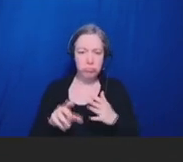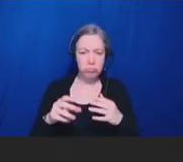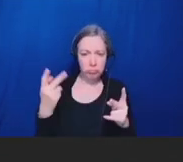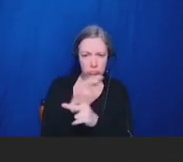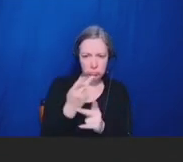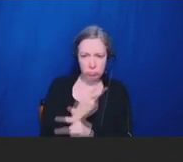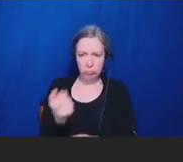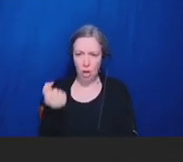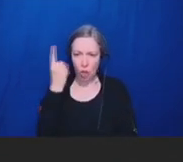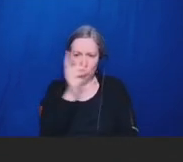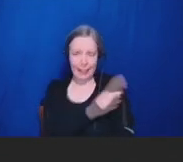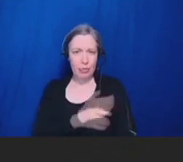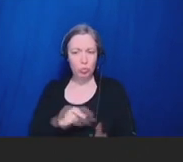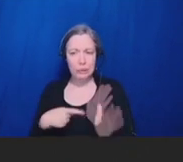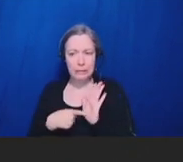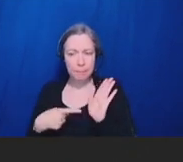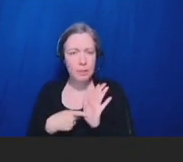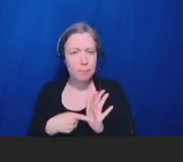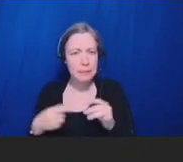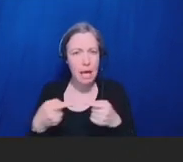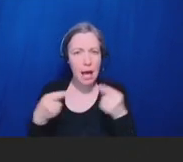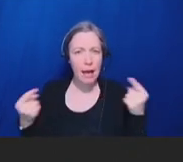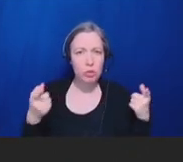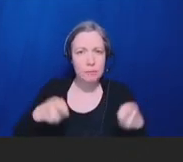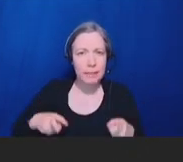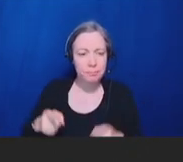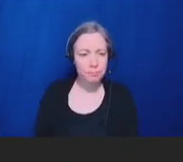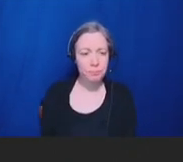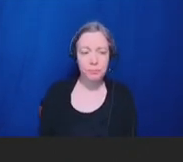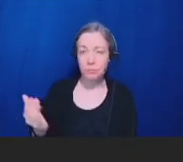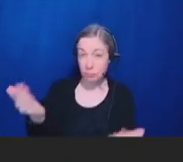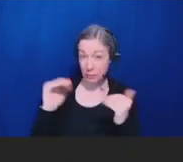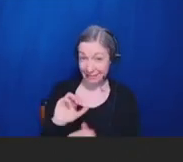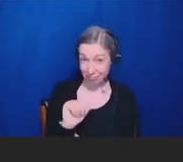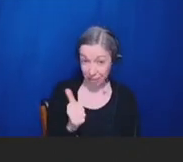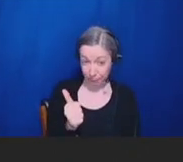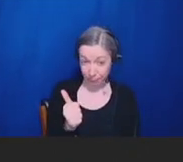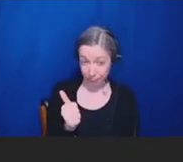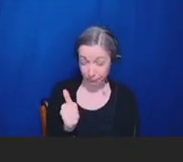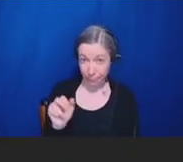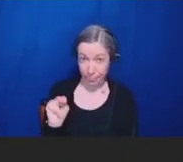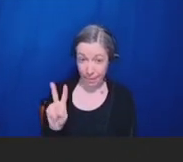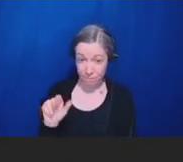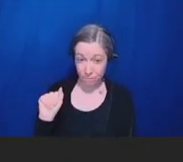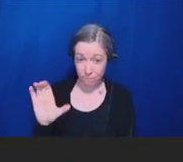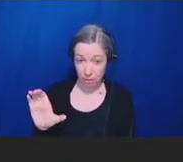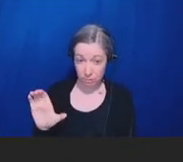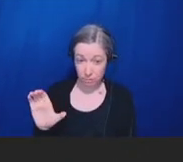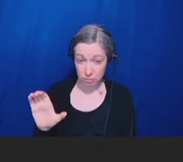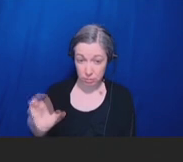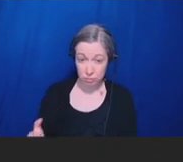Then NVAC recommends continued research by NIH and other scientists to improve the knowledge